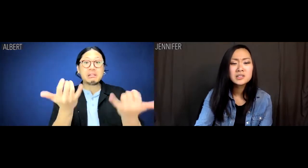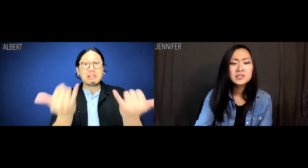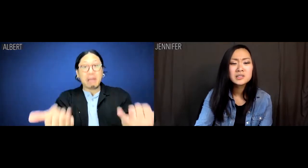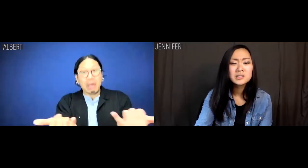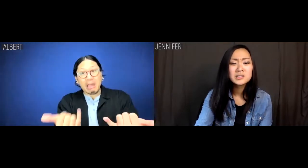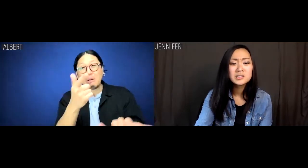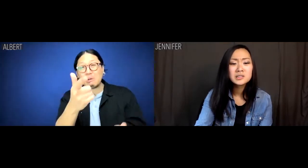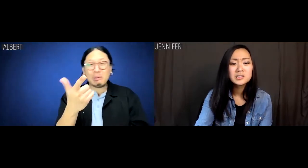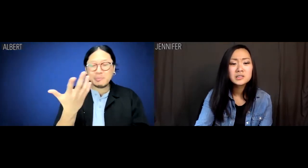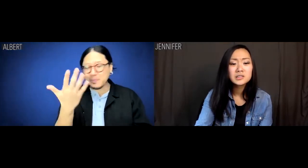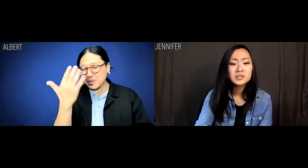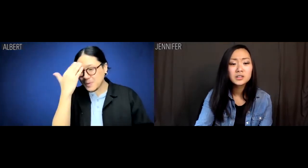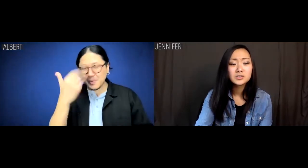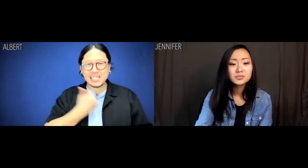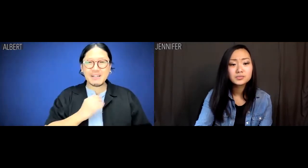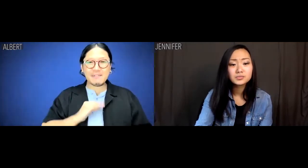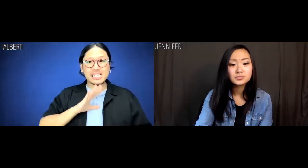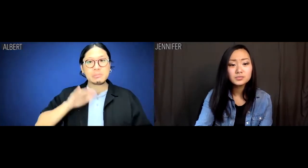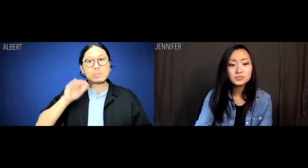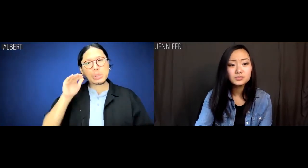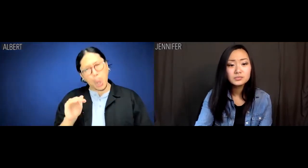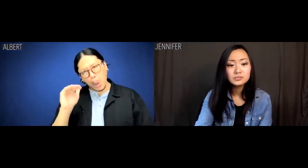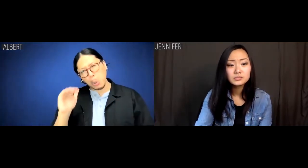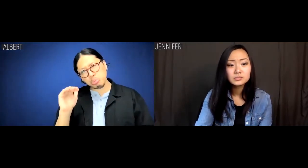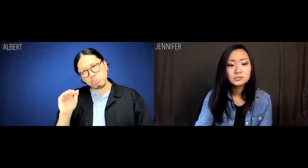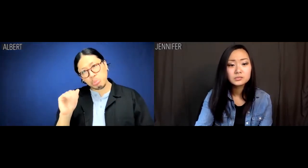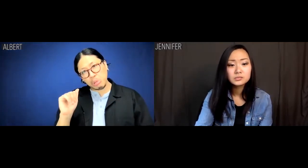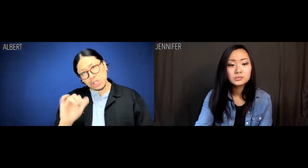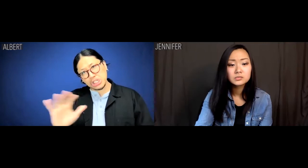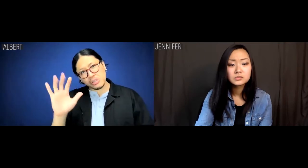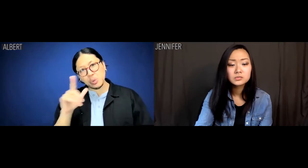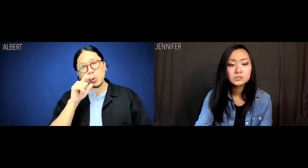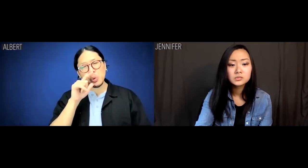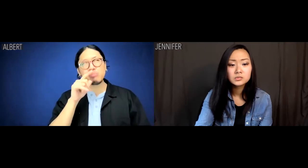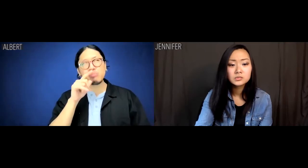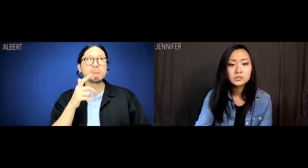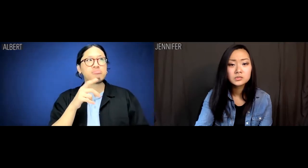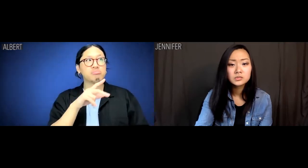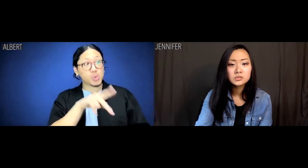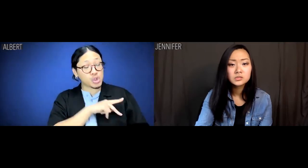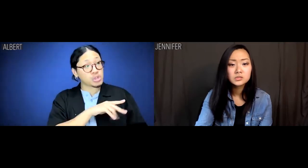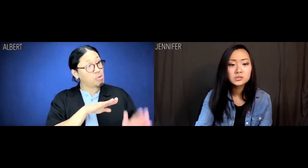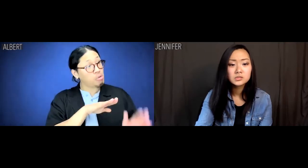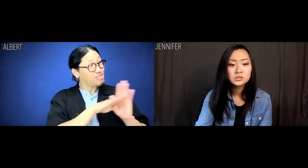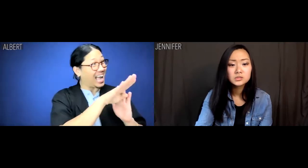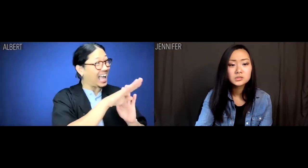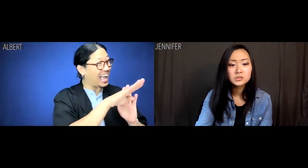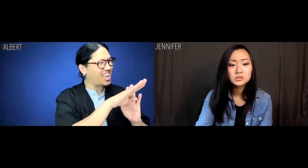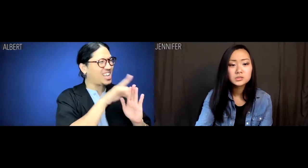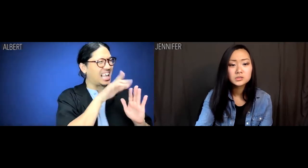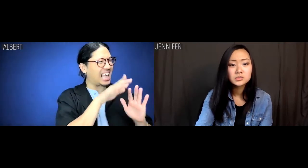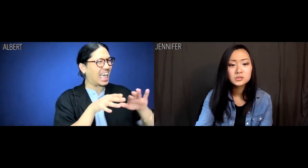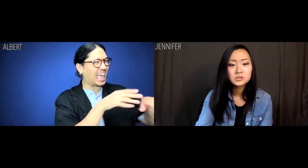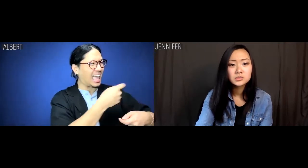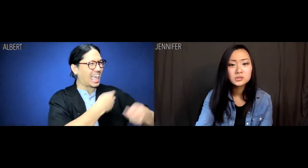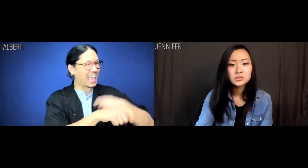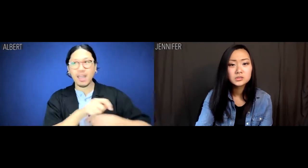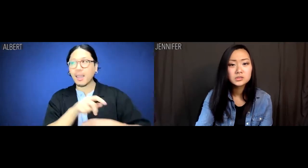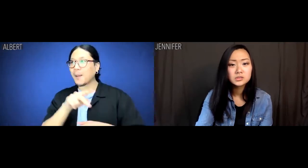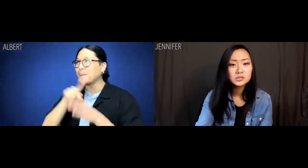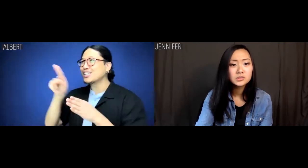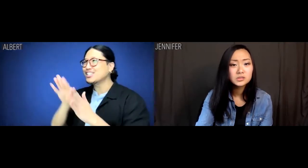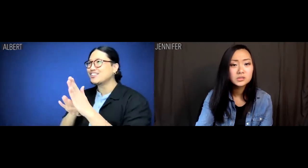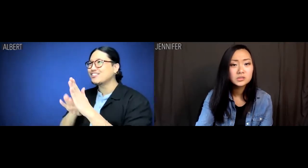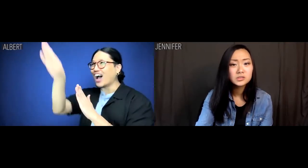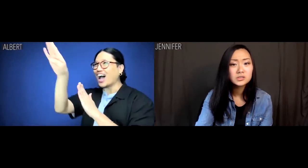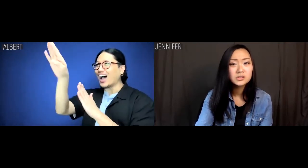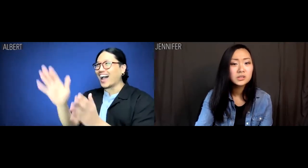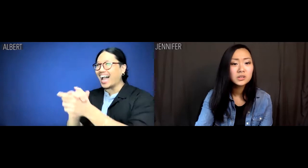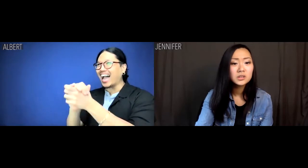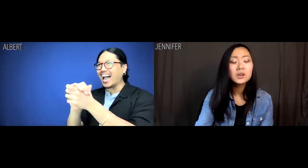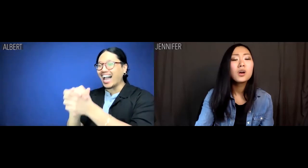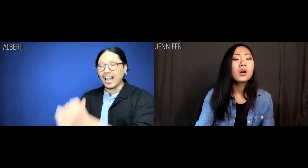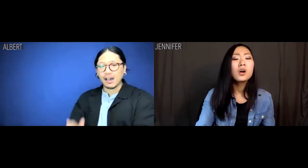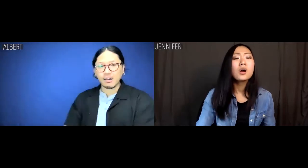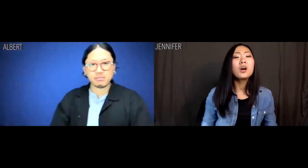Now, you're just one of those low self-esteem Asians who substitutes professional growth for personal growth.